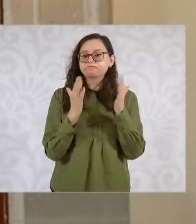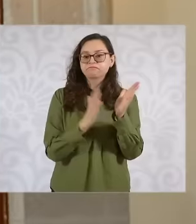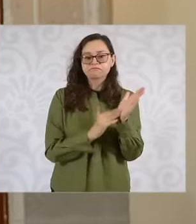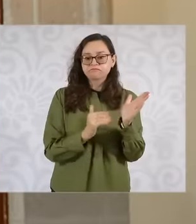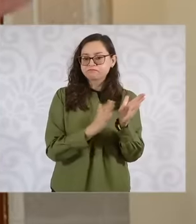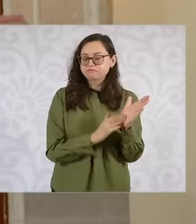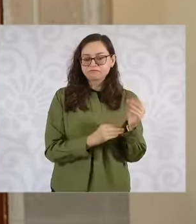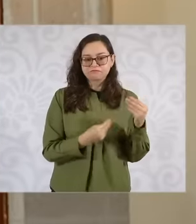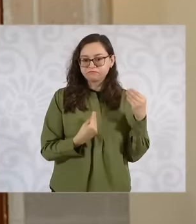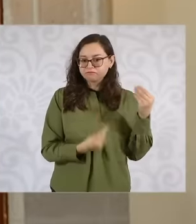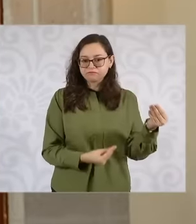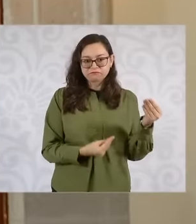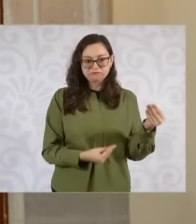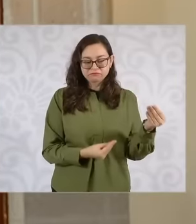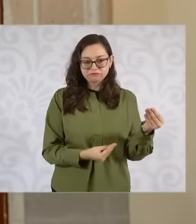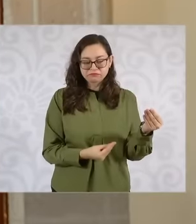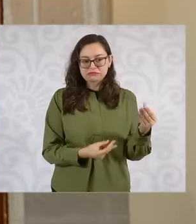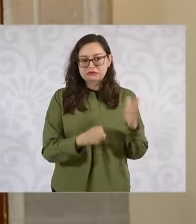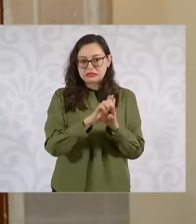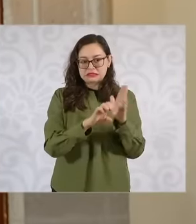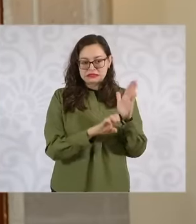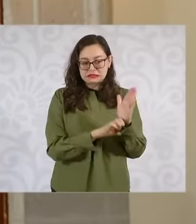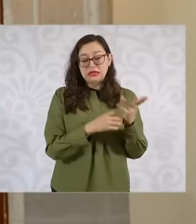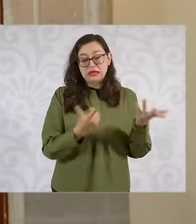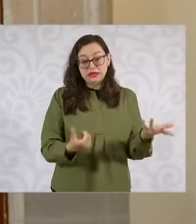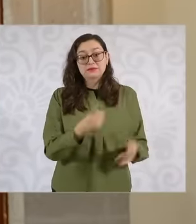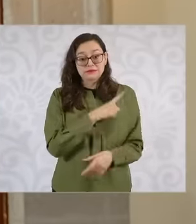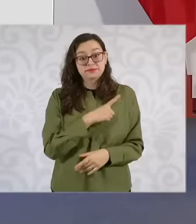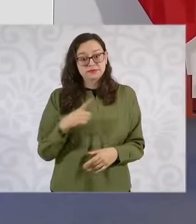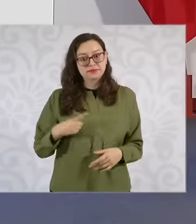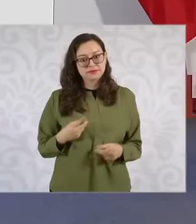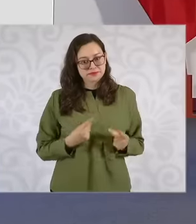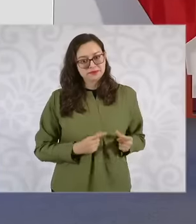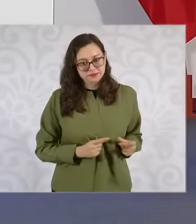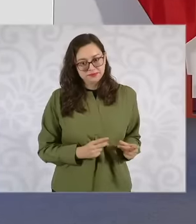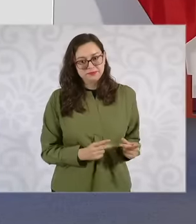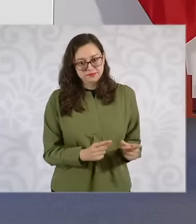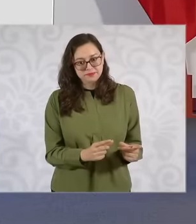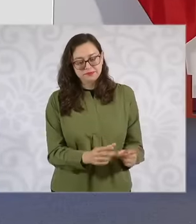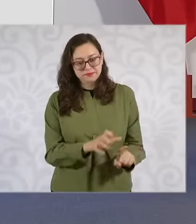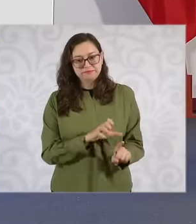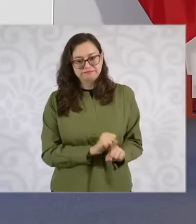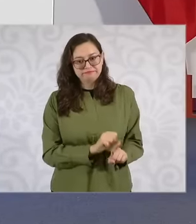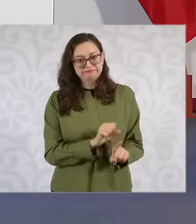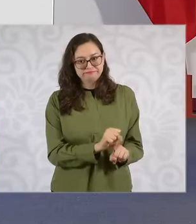and the idea is to advance a third part, which is an unprecedented achievement in the history of our